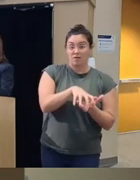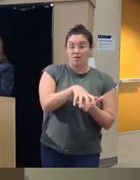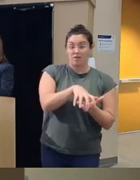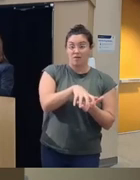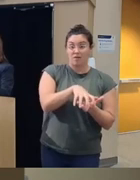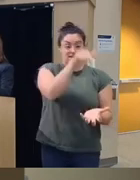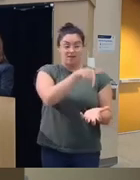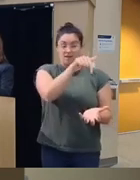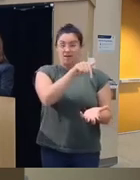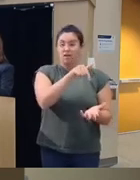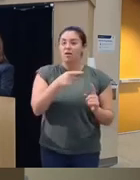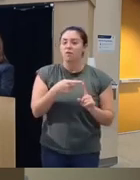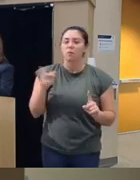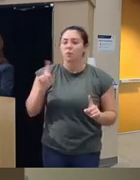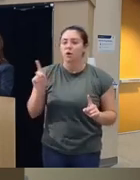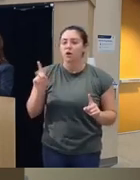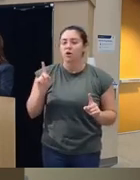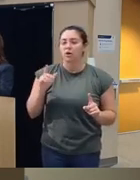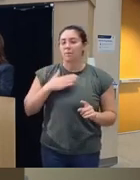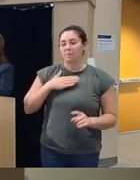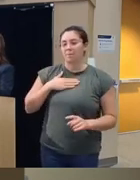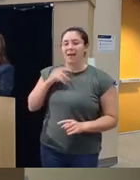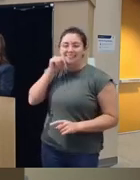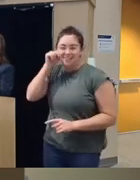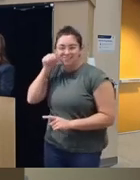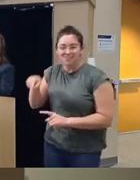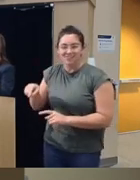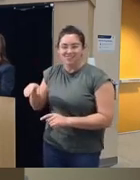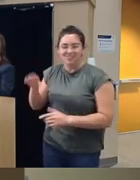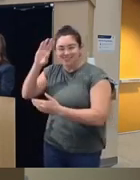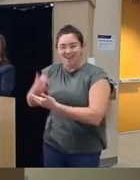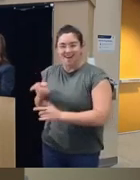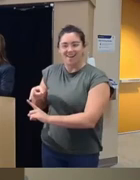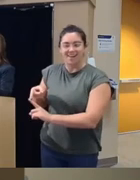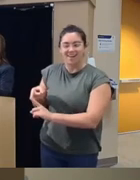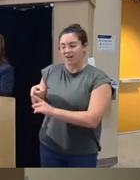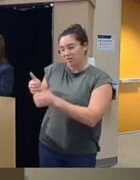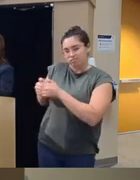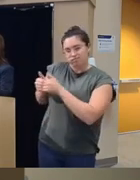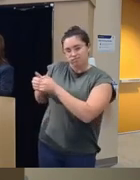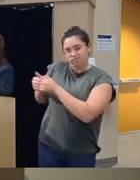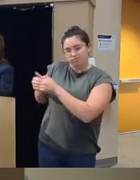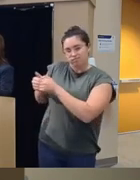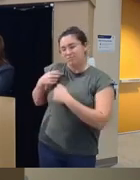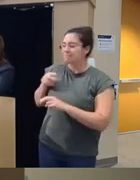platform came from my teenage son who was like you know playing video games and I was watching